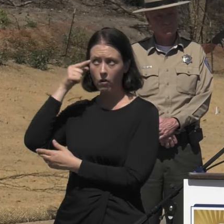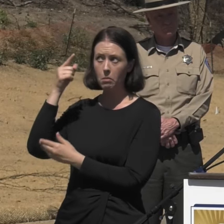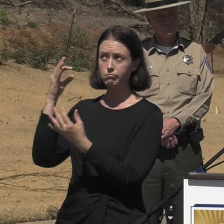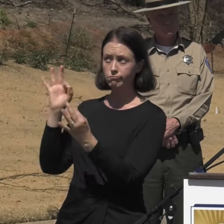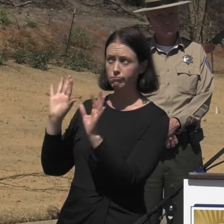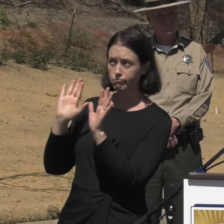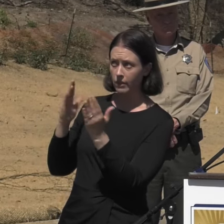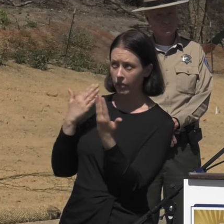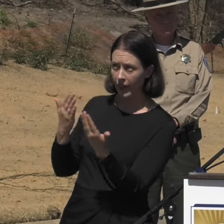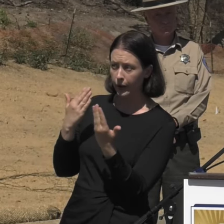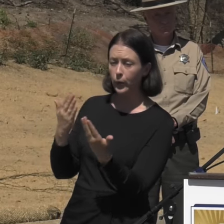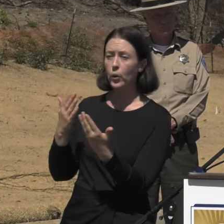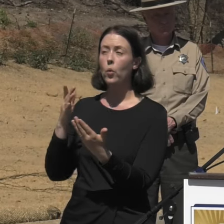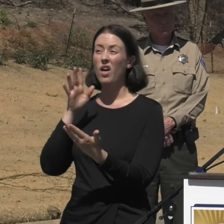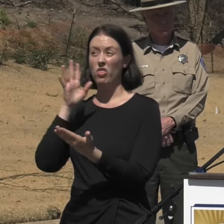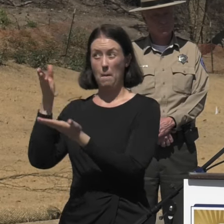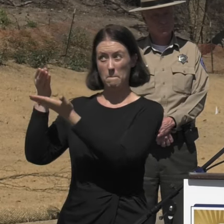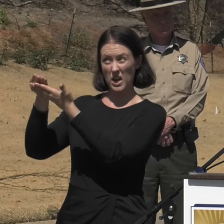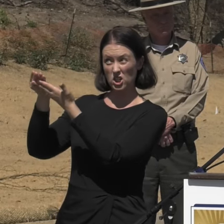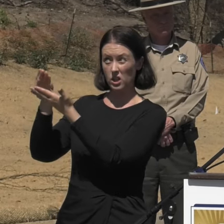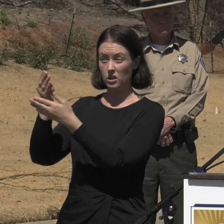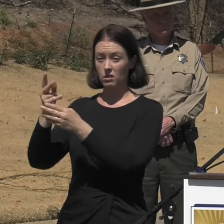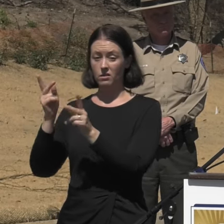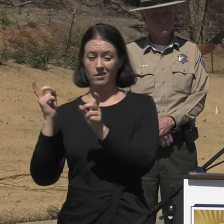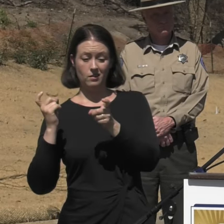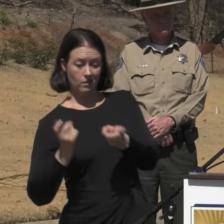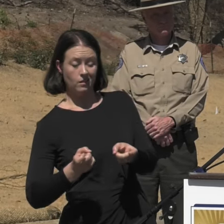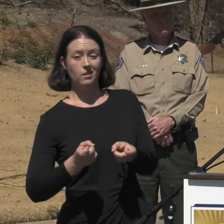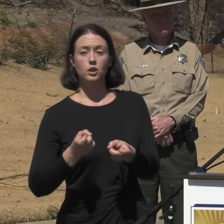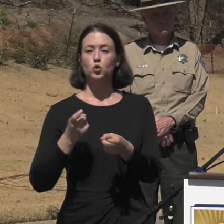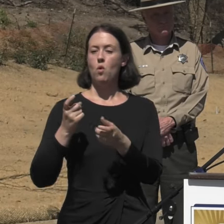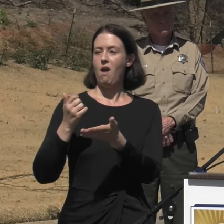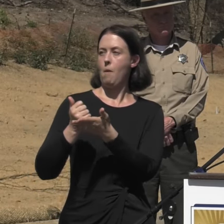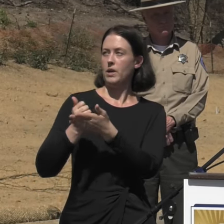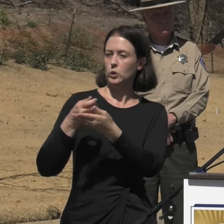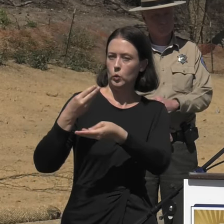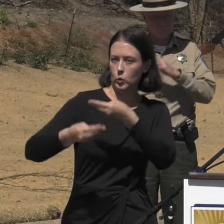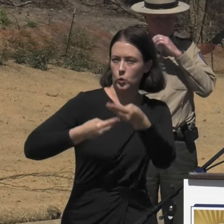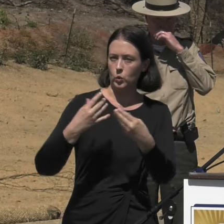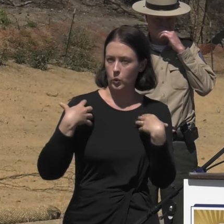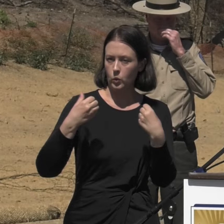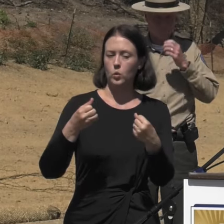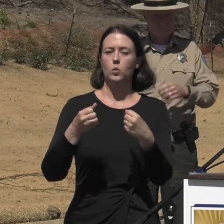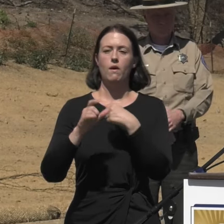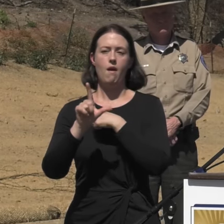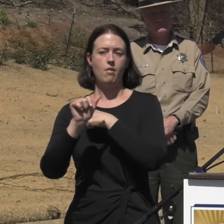basically paying for the recovery here in Los Angeles County. We look forward to continuing the partnership with the state to bring